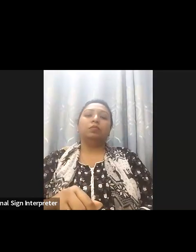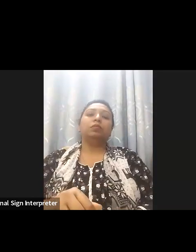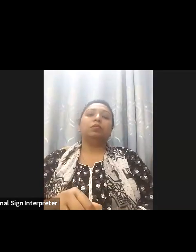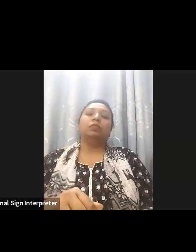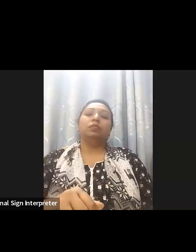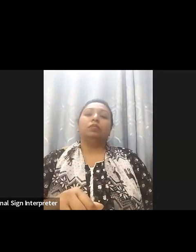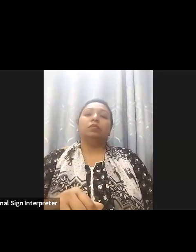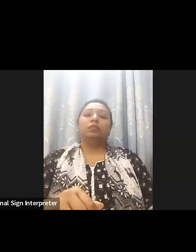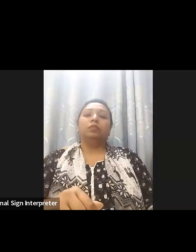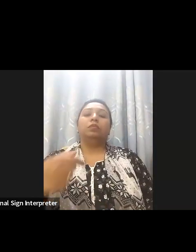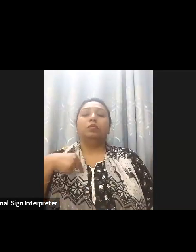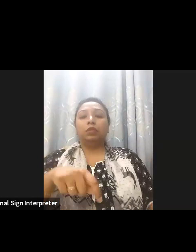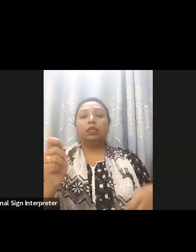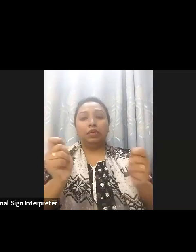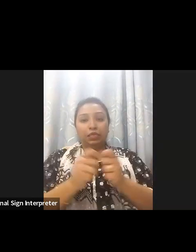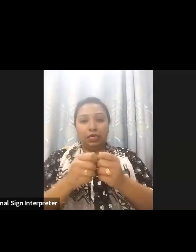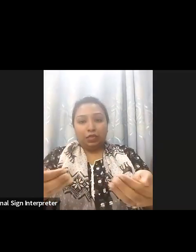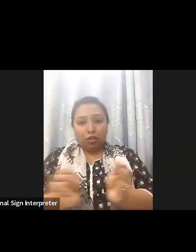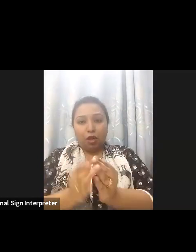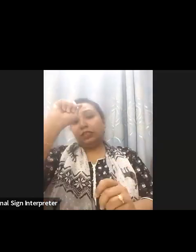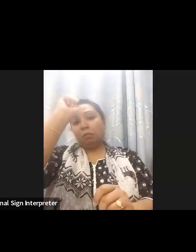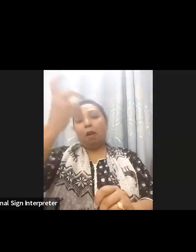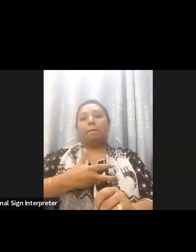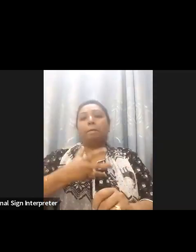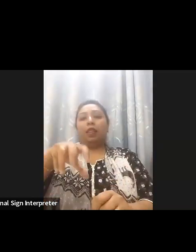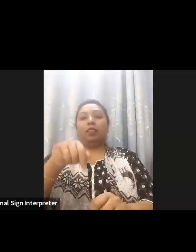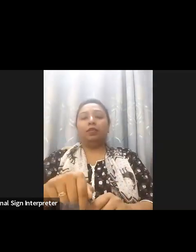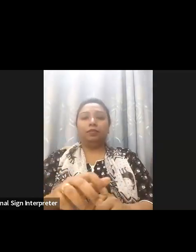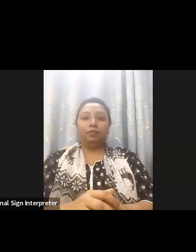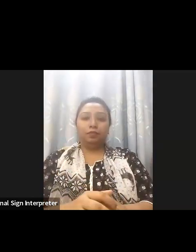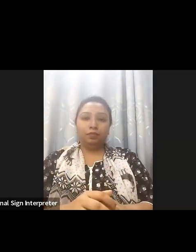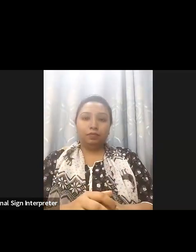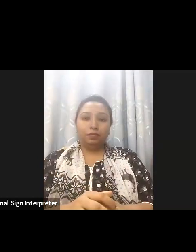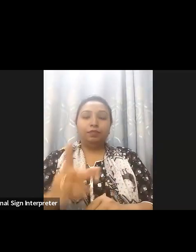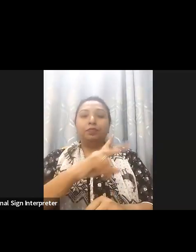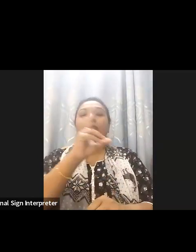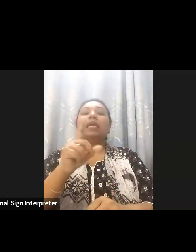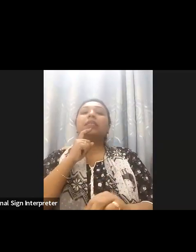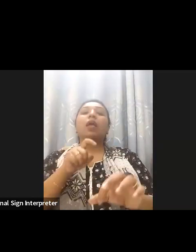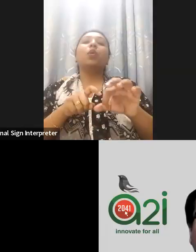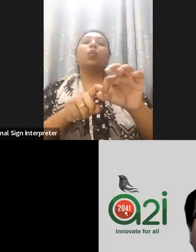Bangladesh. thank you thank you thank you and here's another questions that may also maybe